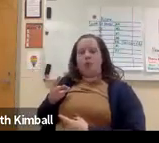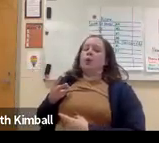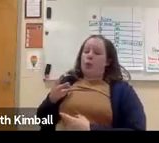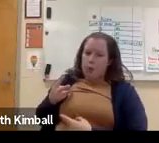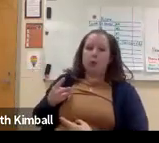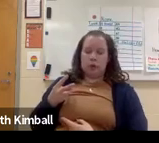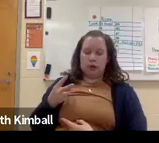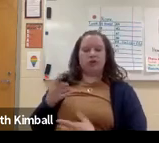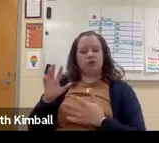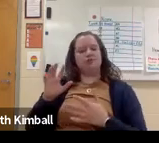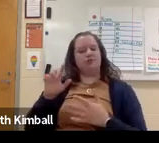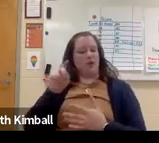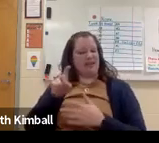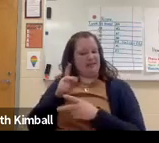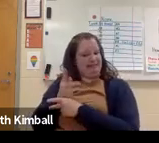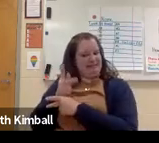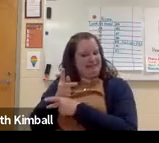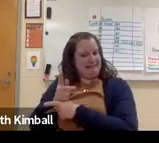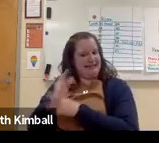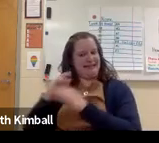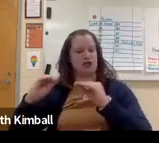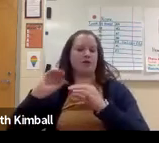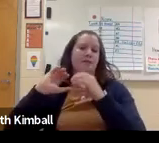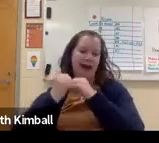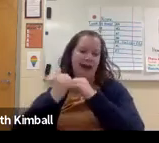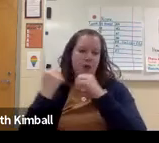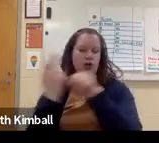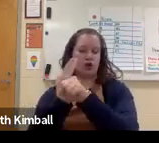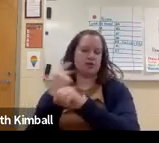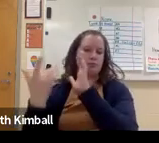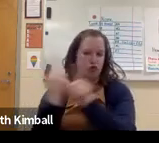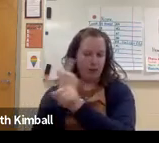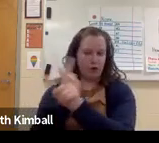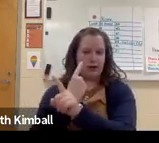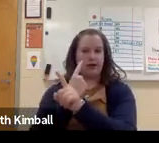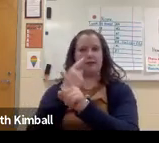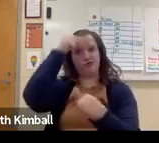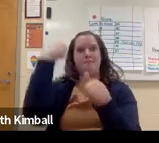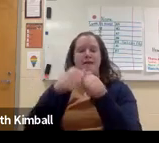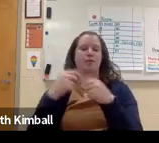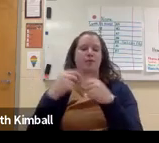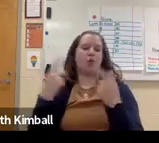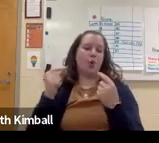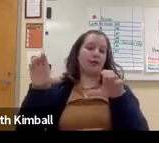is to be careful about what they are posting